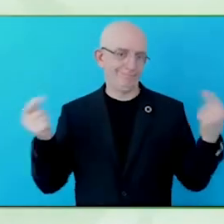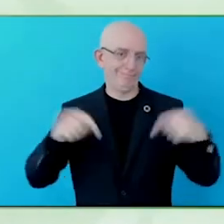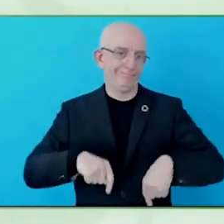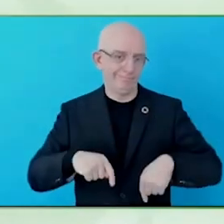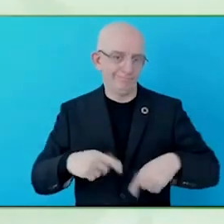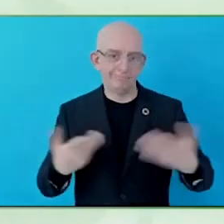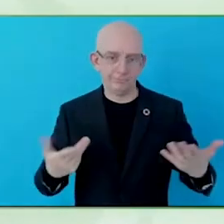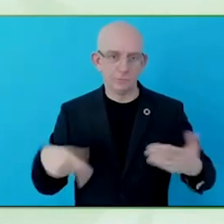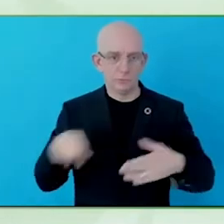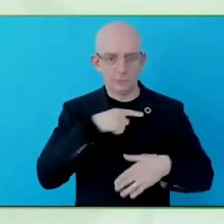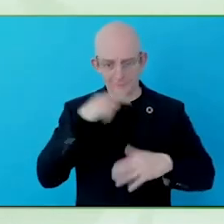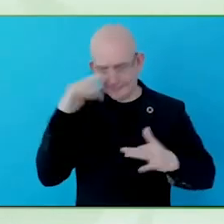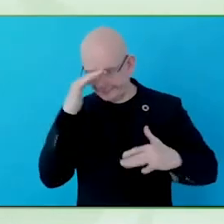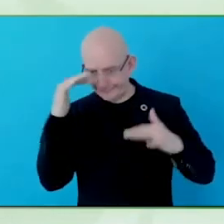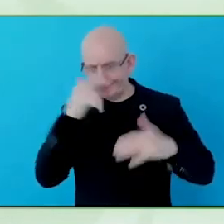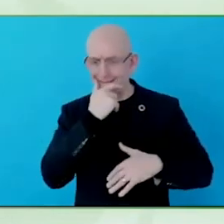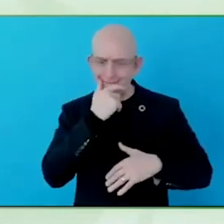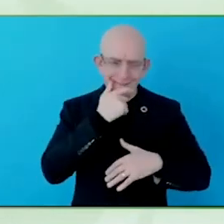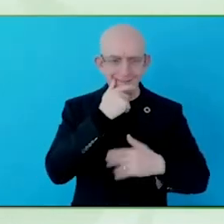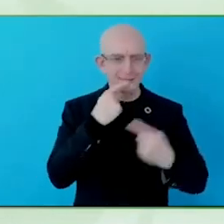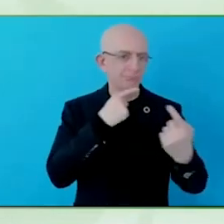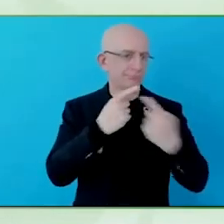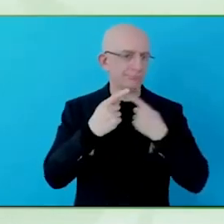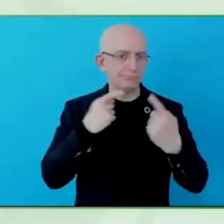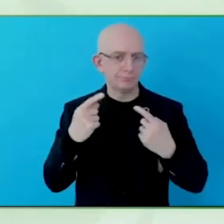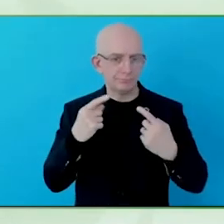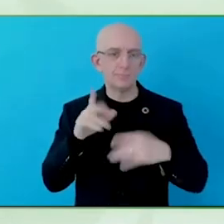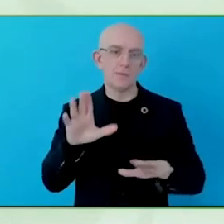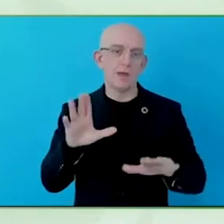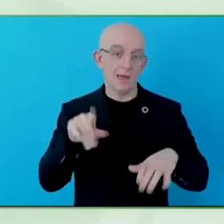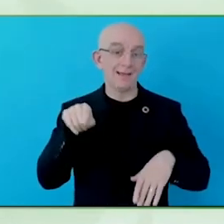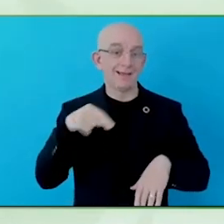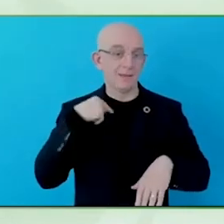disability and my disability performance on my organisation, two,